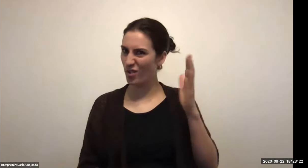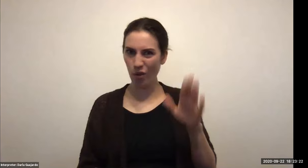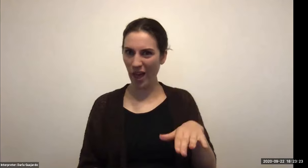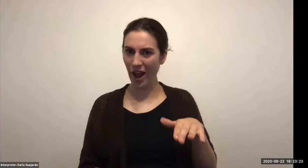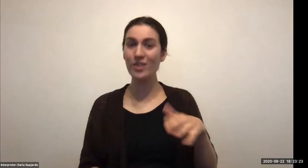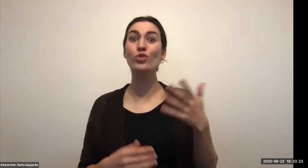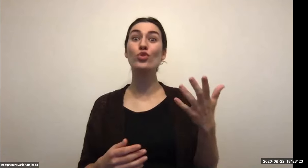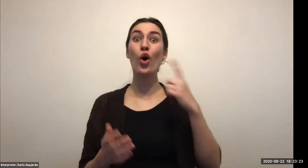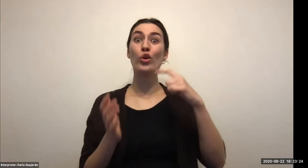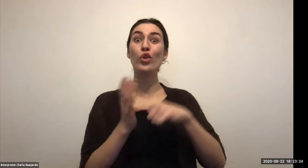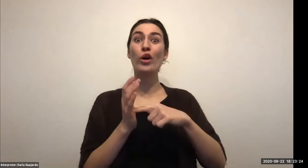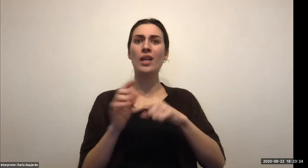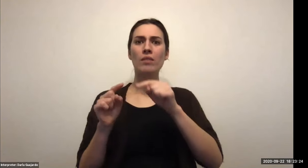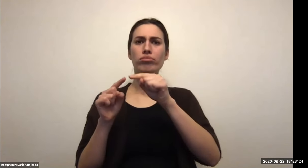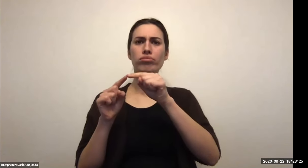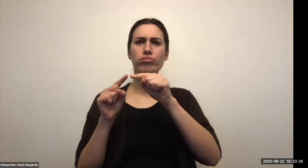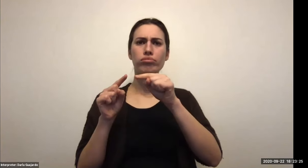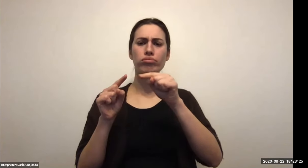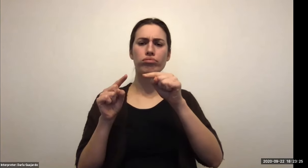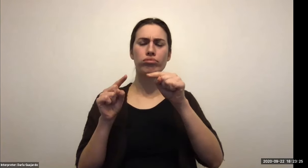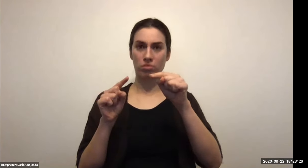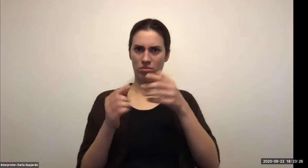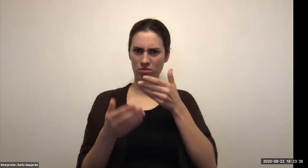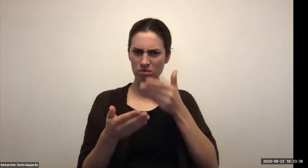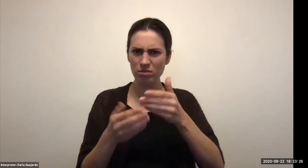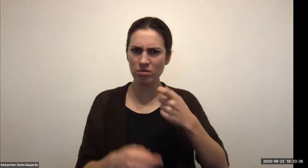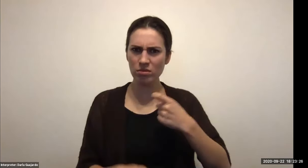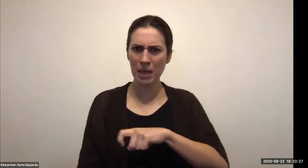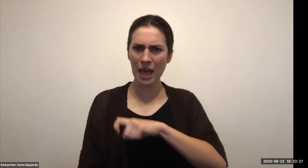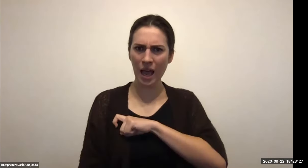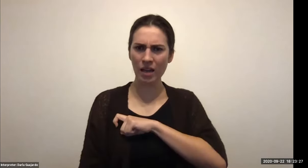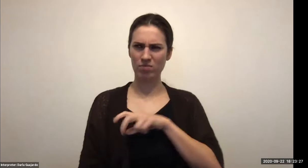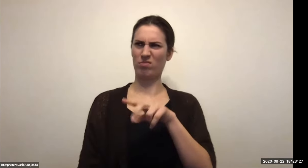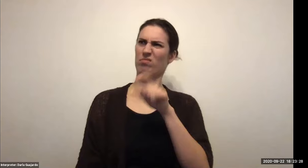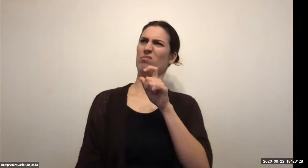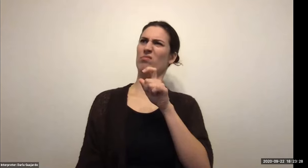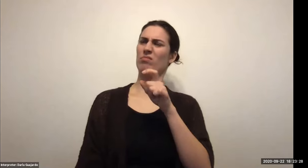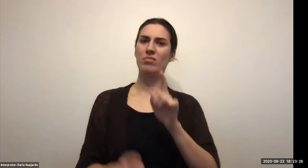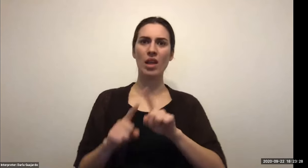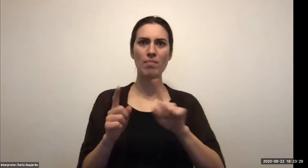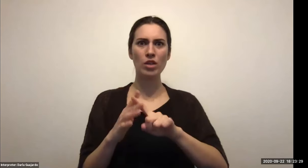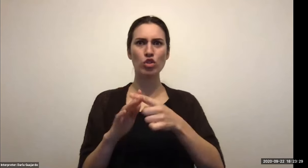Keith Wolling: Have their own special way to that you could explore whether you want to do a staycation or something locally.